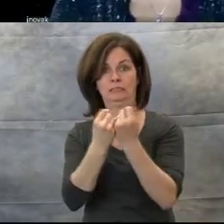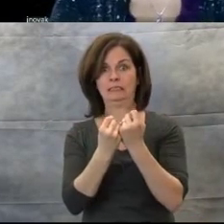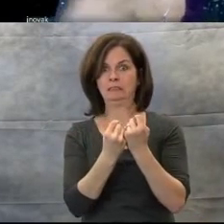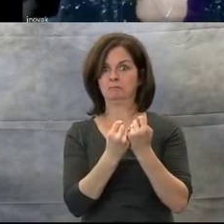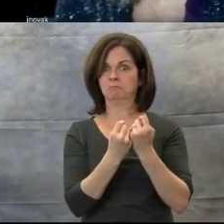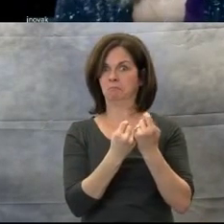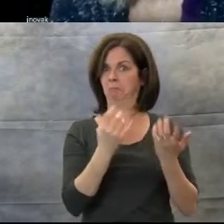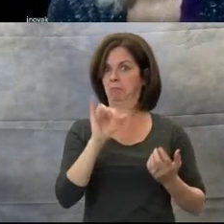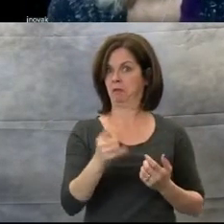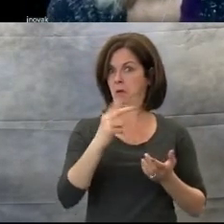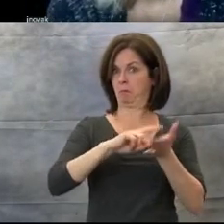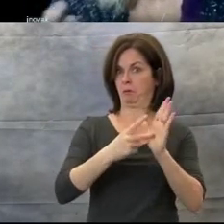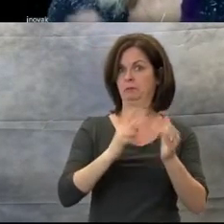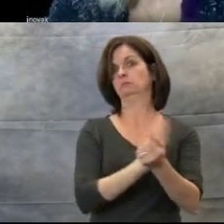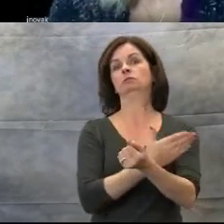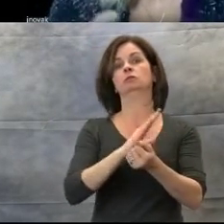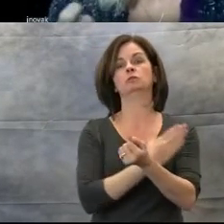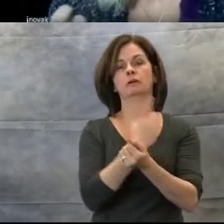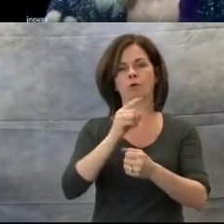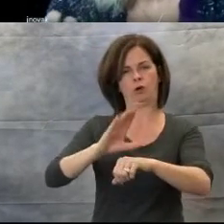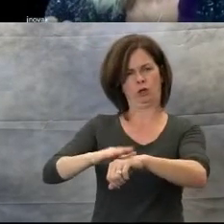In the opposite extreme, music can be used